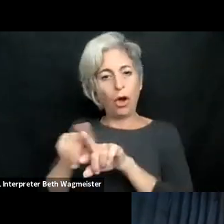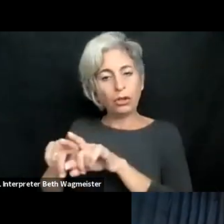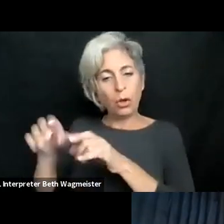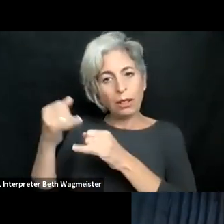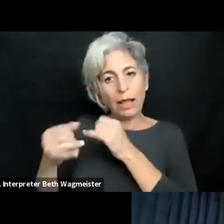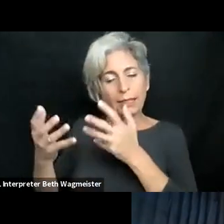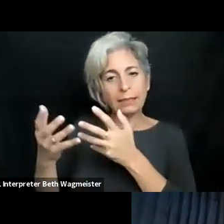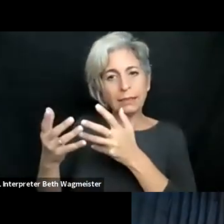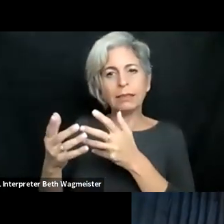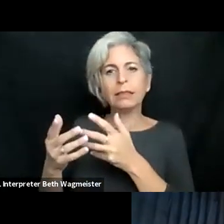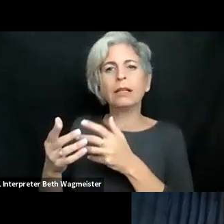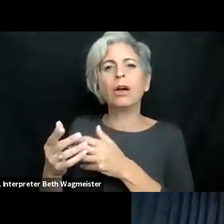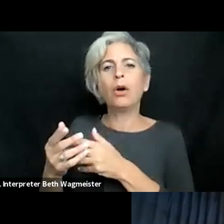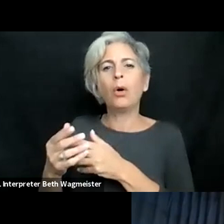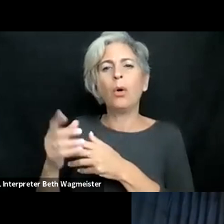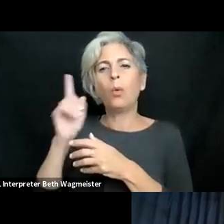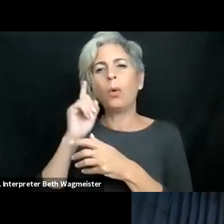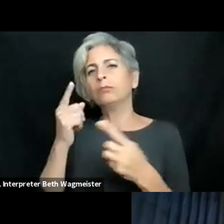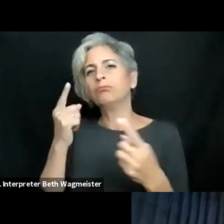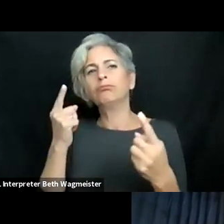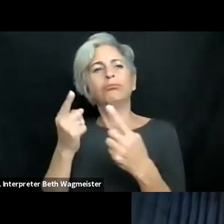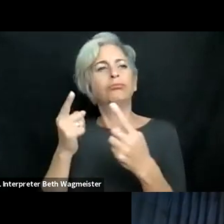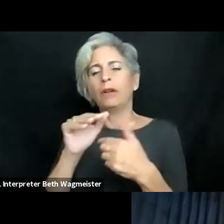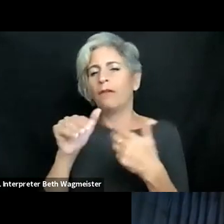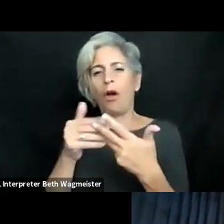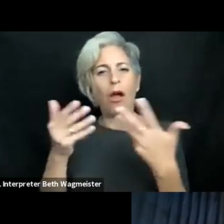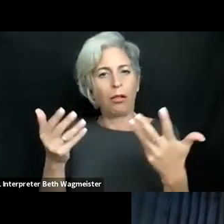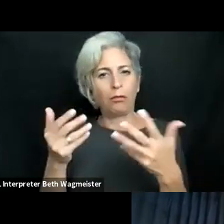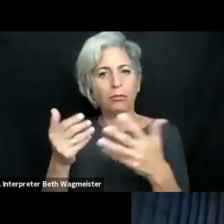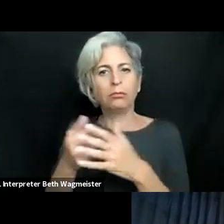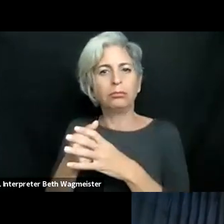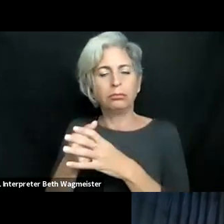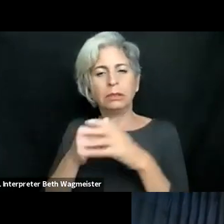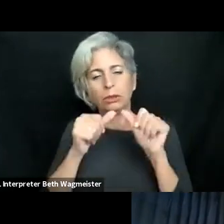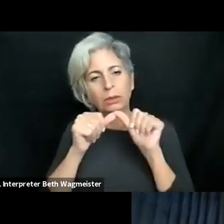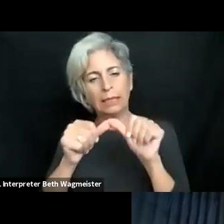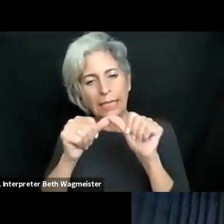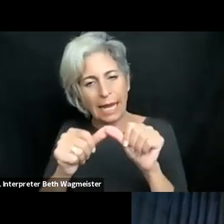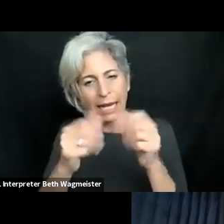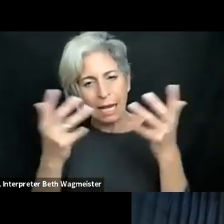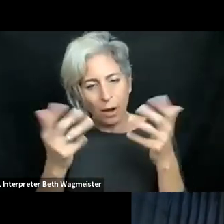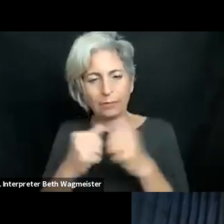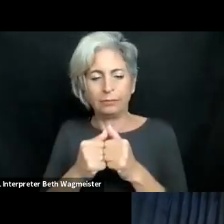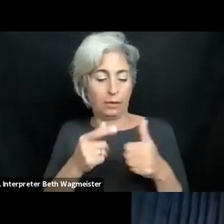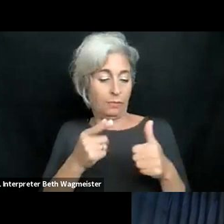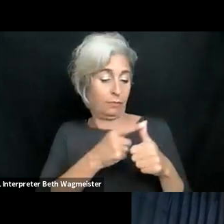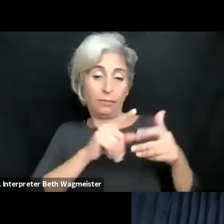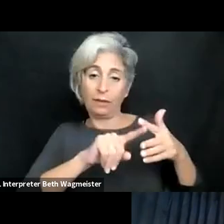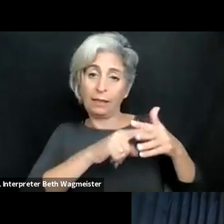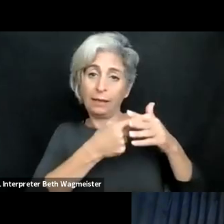certification, which I think it's a hard topic and important in your countries. And what is the sustainability of